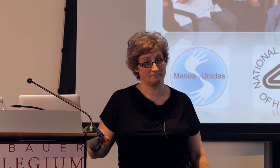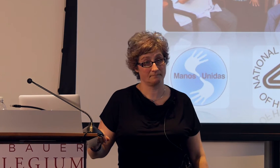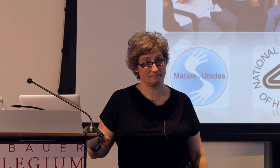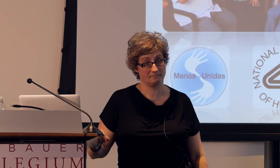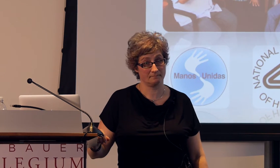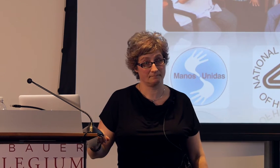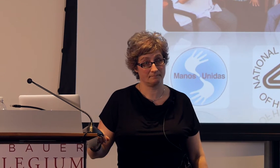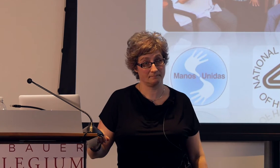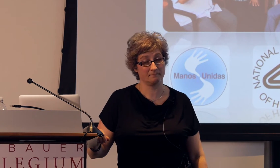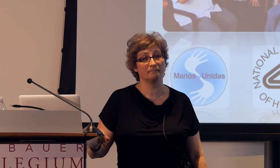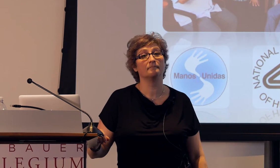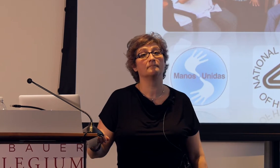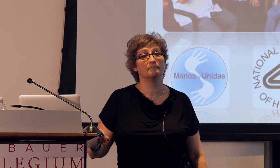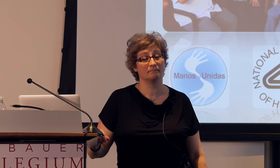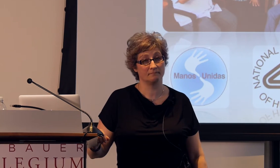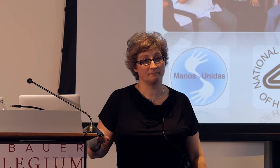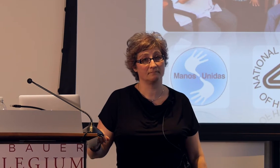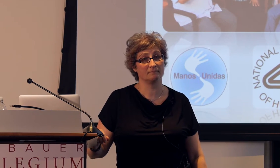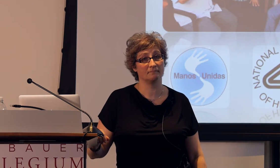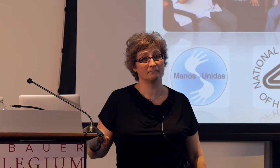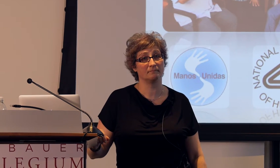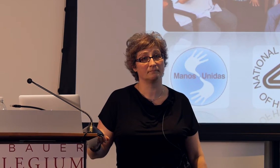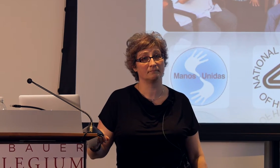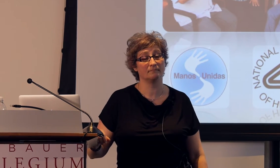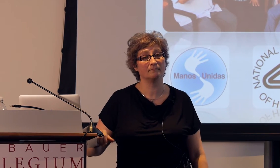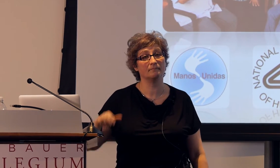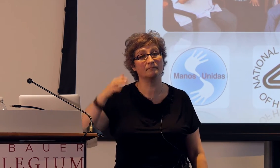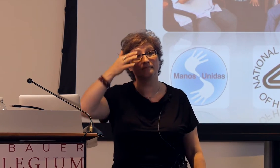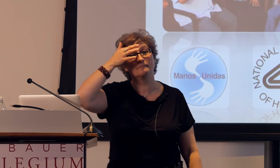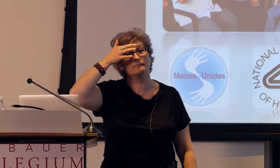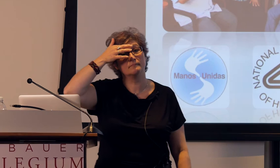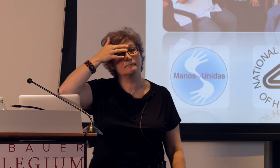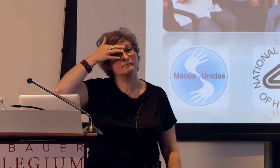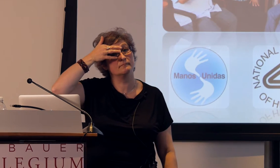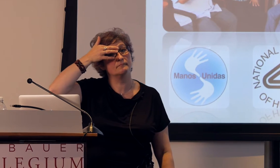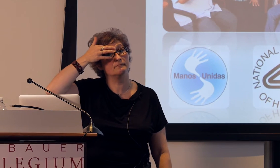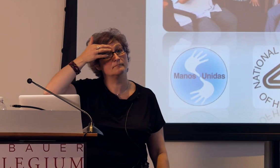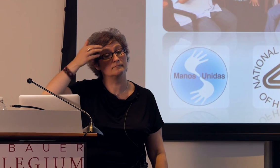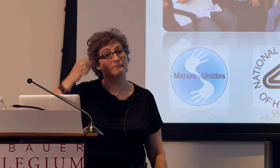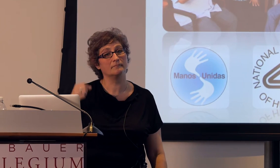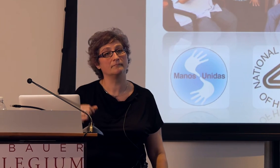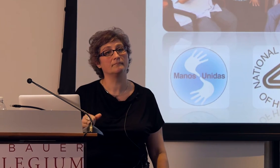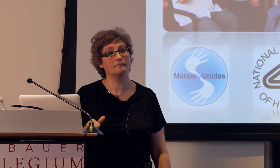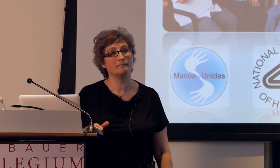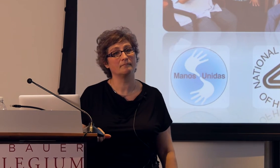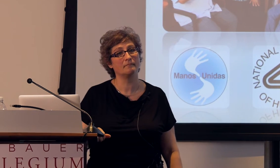that if we think of responding to their own gestural part, maybe what we see with the homesigner could be an experiment